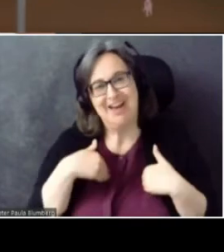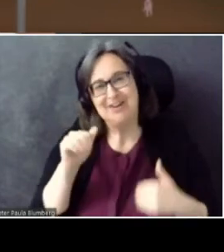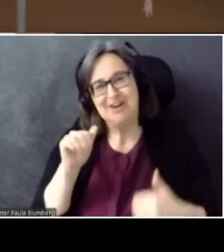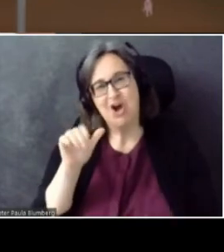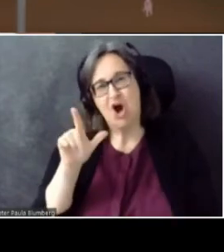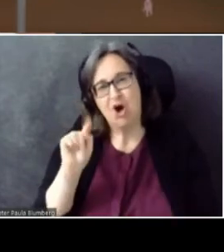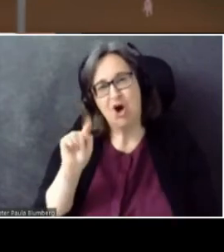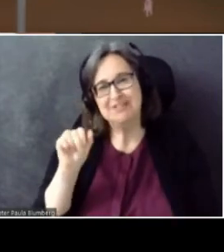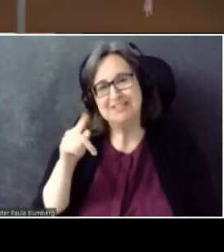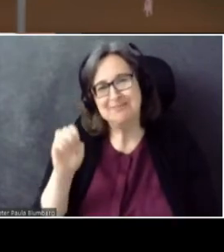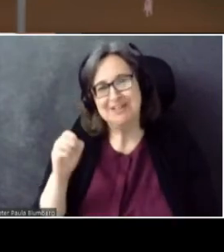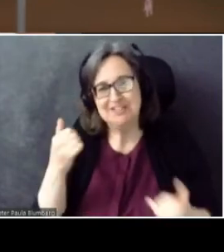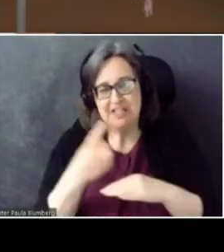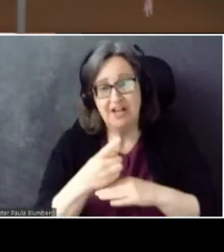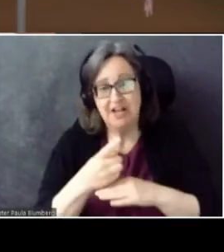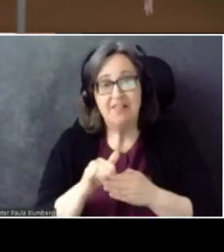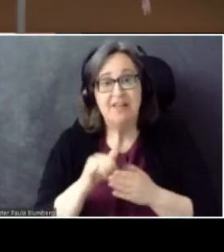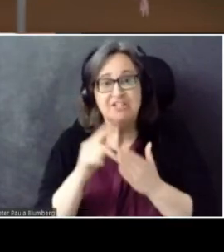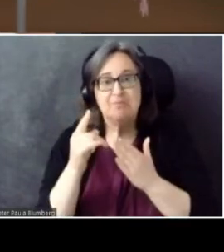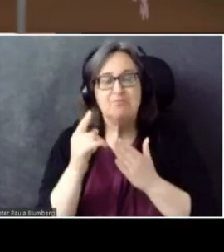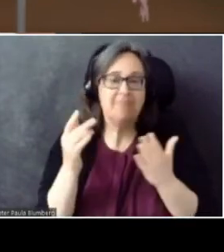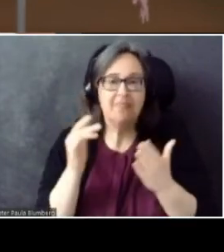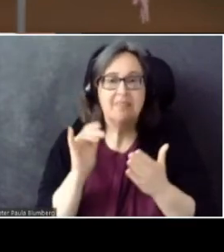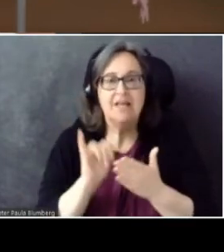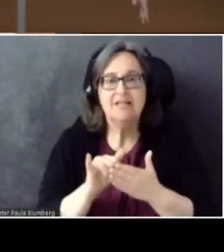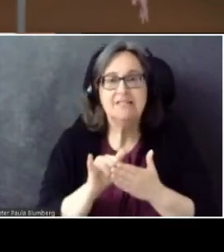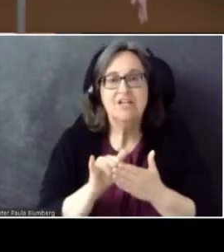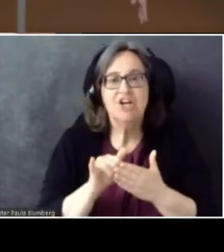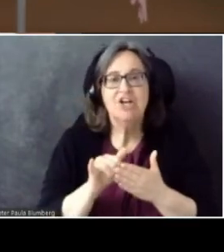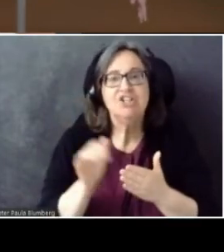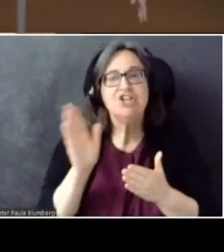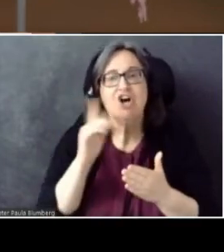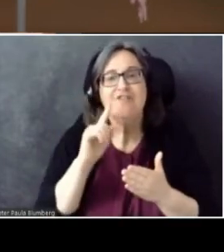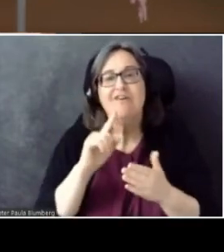That's a project for -- or that's probably a talk for another day.